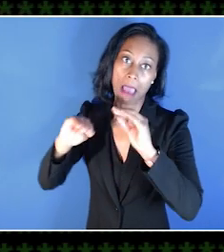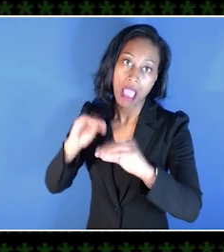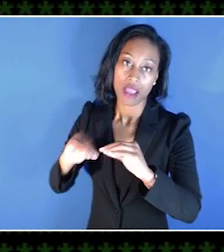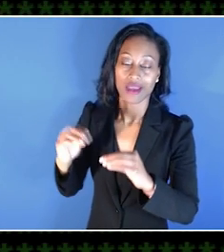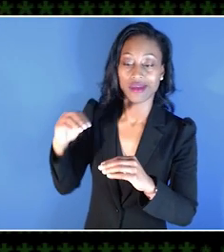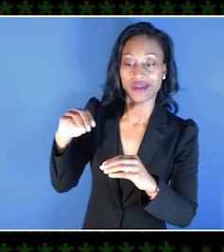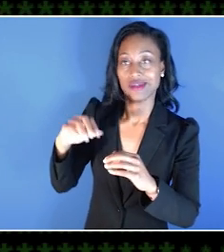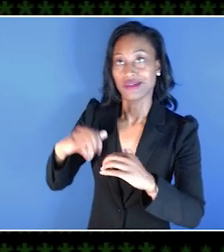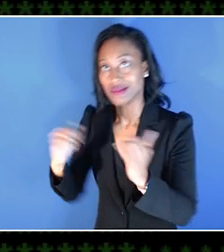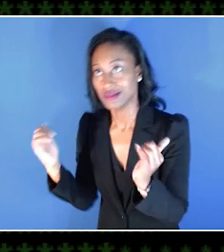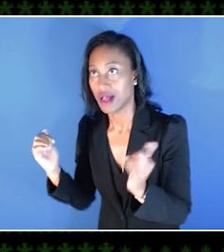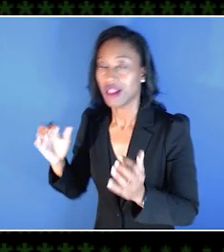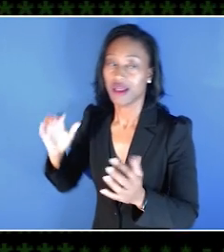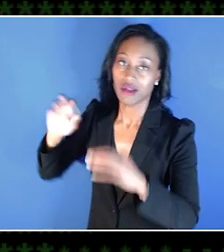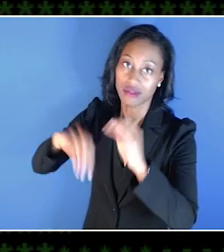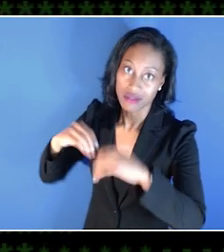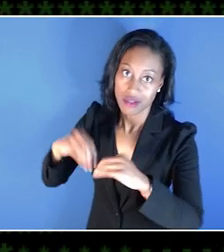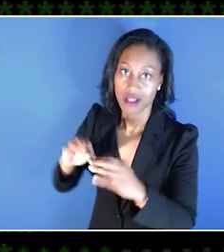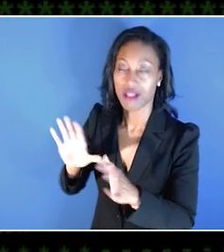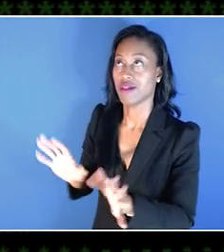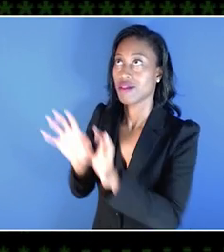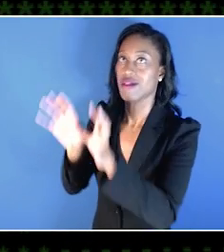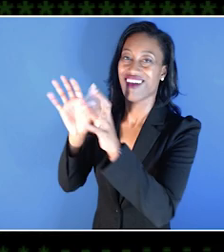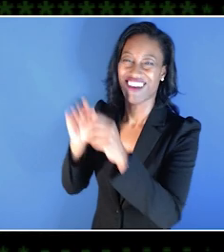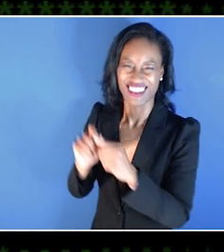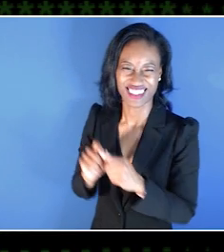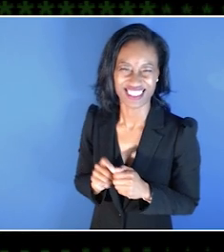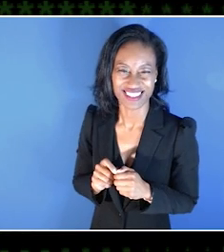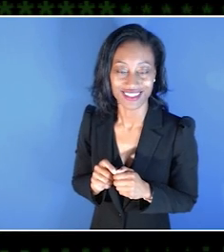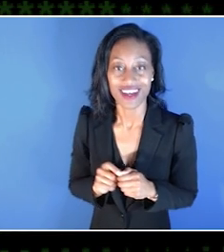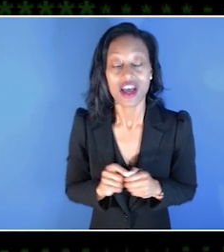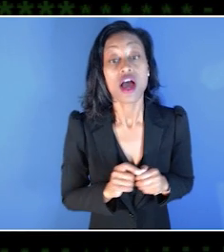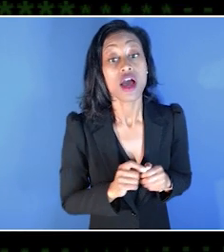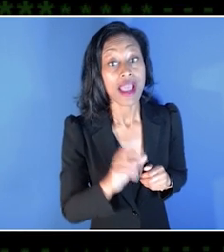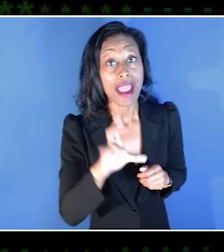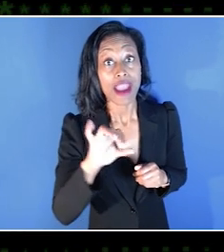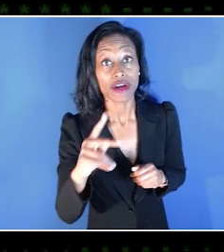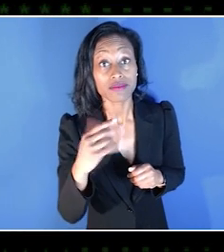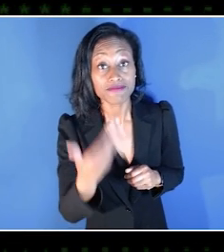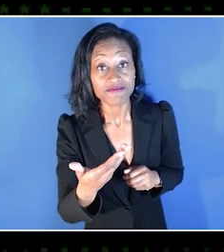So, yeah, I've been playing that recently. Awesome. Erik, what about you? We play every once in a while,